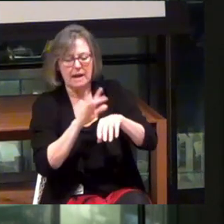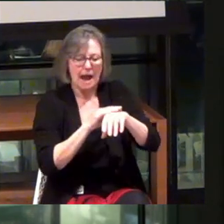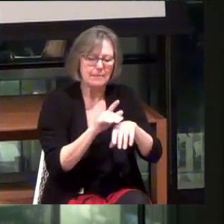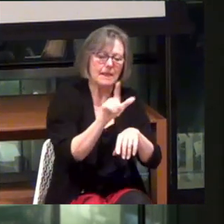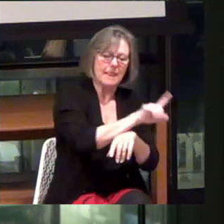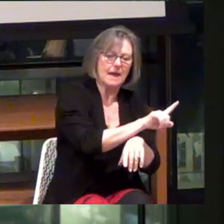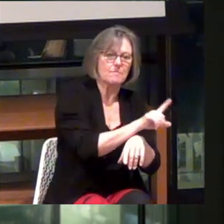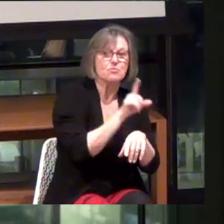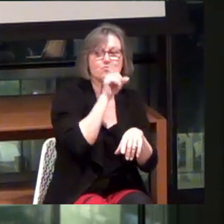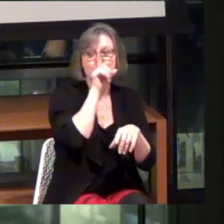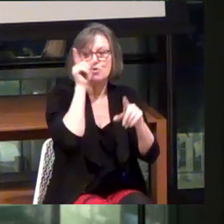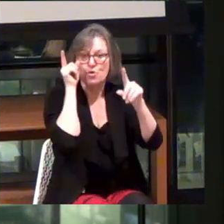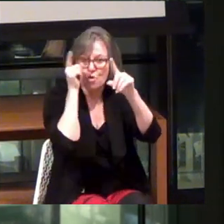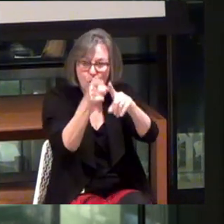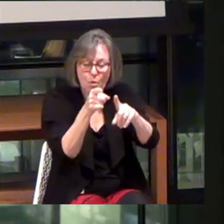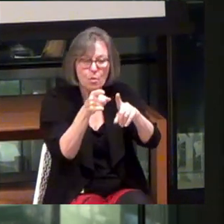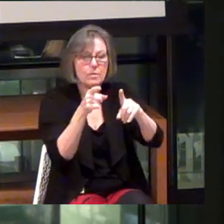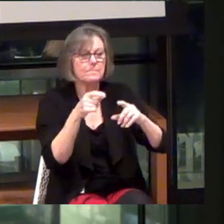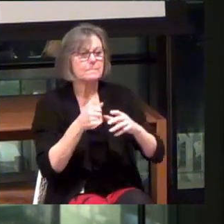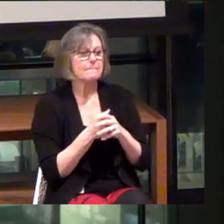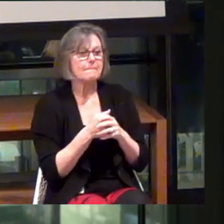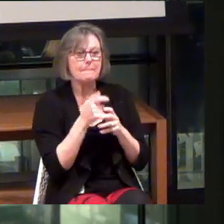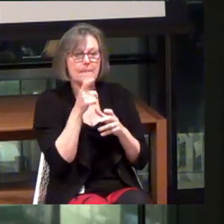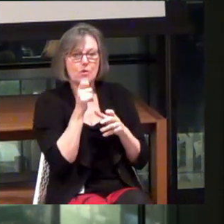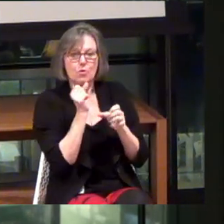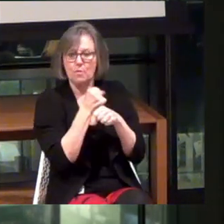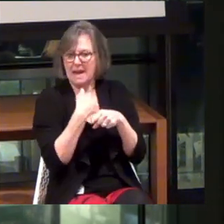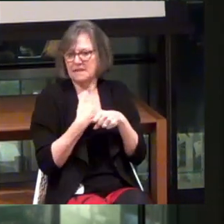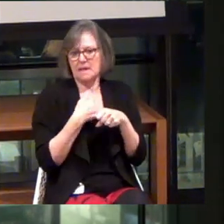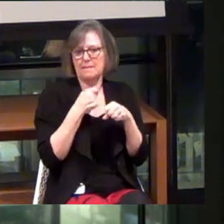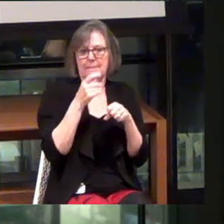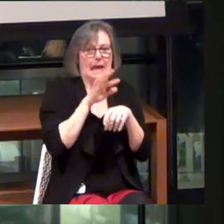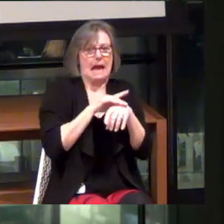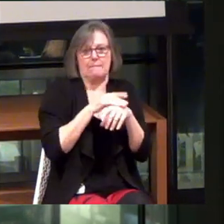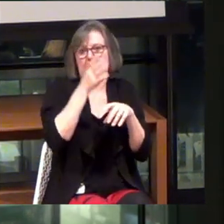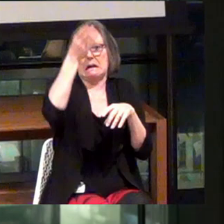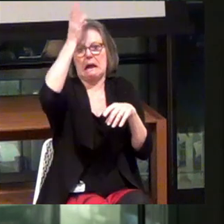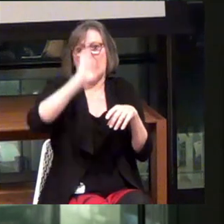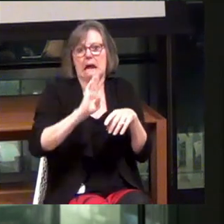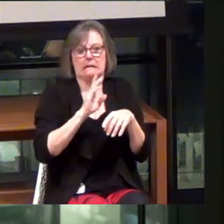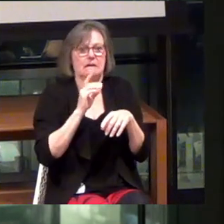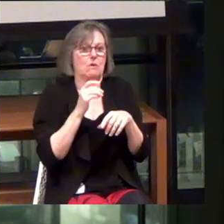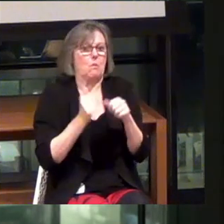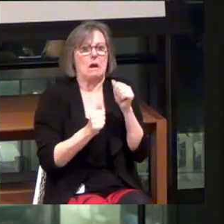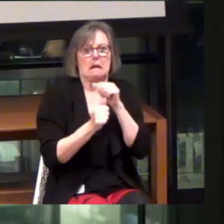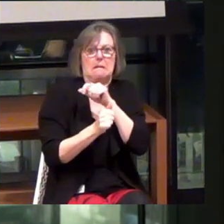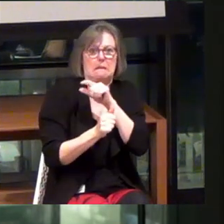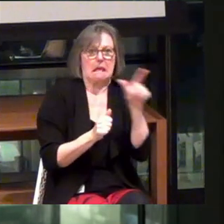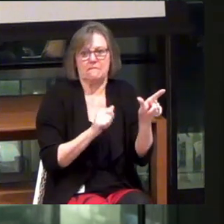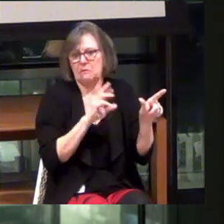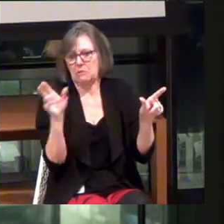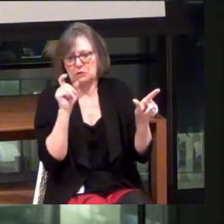But our real goal is that -- who made us the haptic gods to determine what right and left haptics should be. Right?